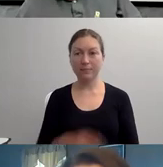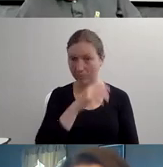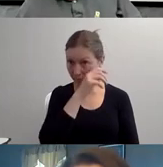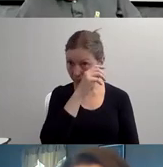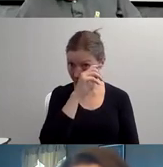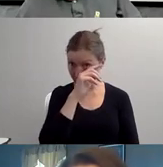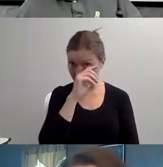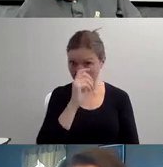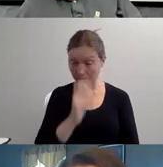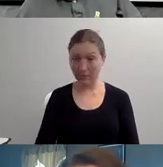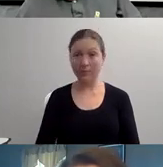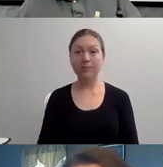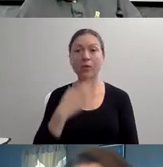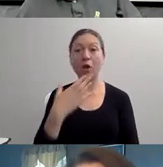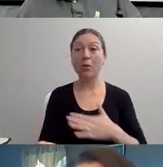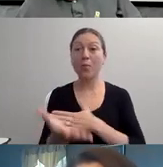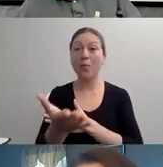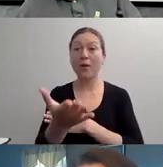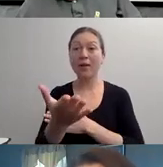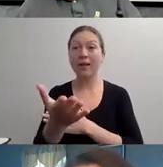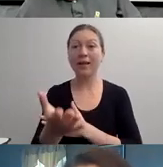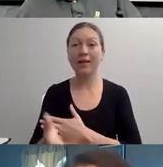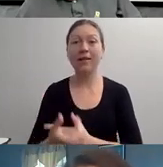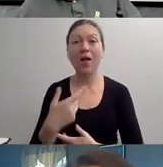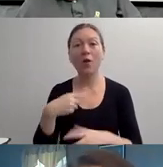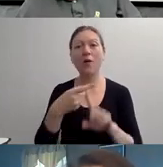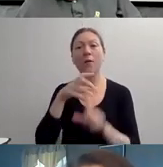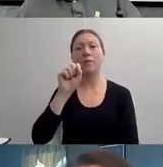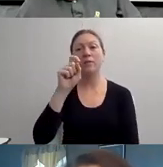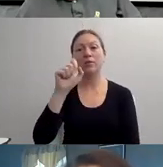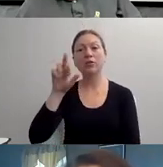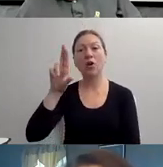"THIS CAMPAIGN WAS DEVELOPED TO ADVANCE LOCAL AND NATIONAL CONVERSATIONS THAT EXPLORE HOW